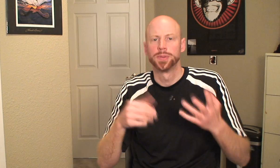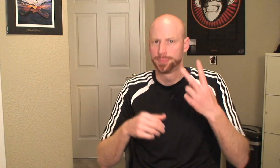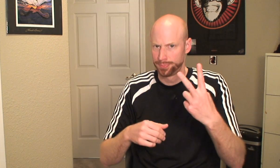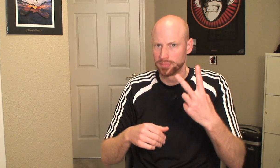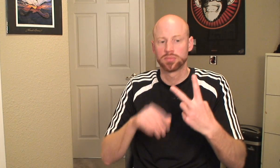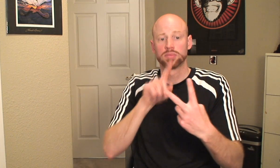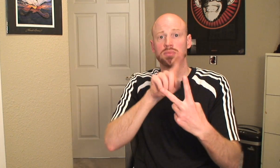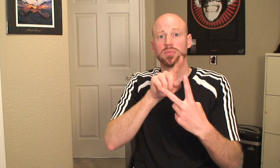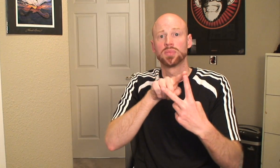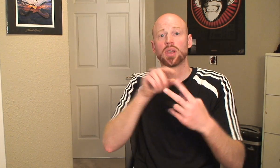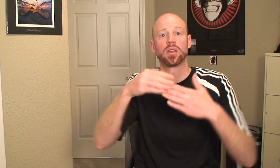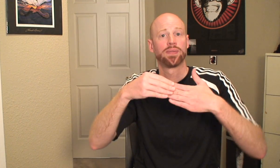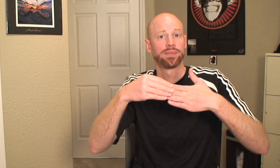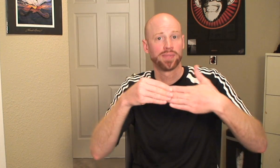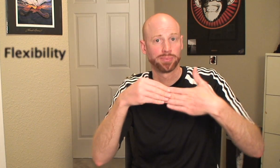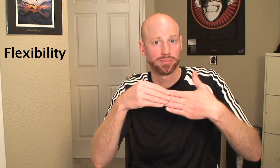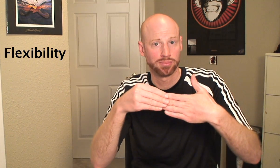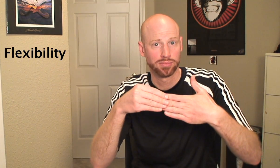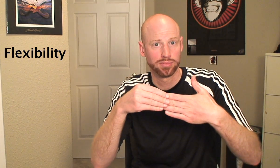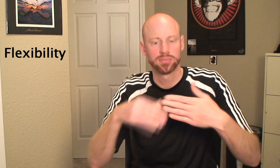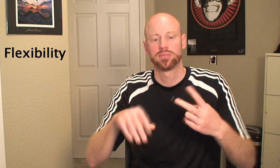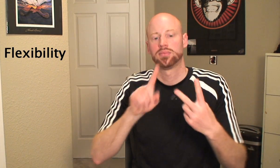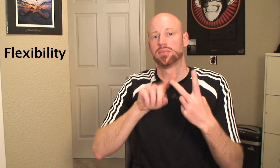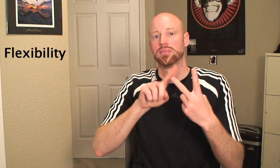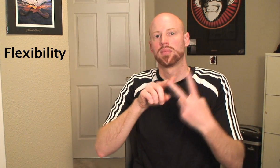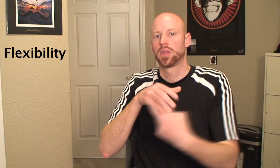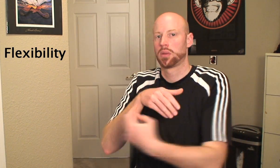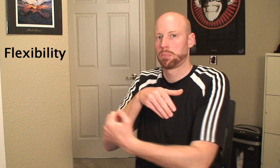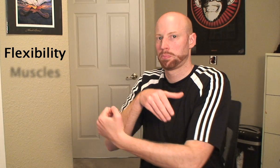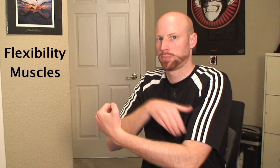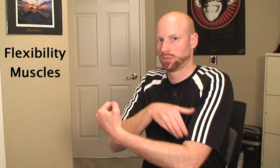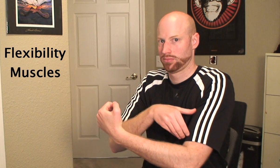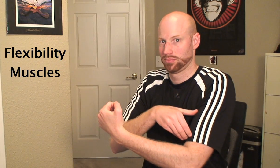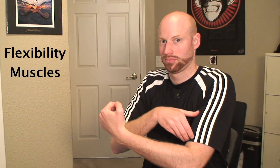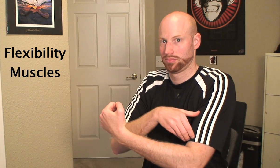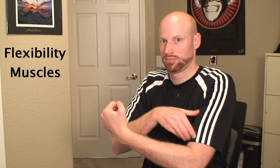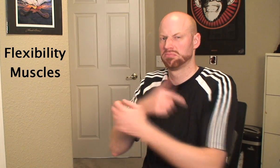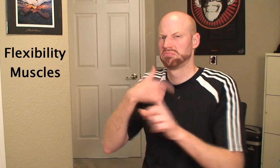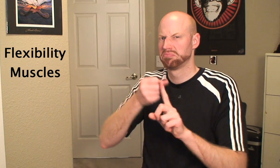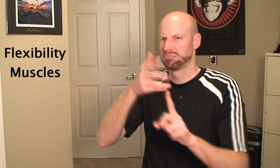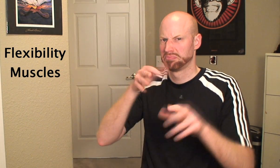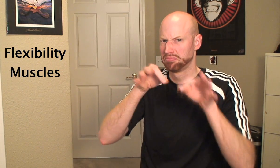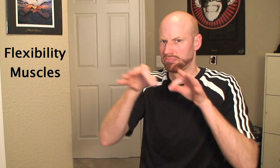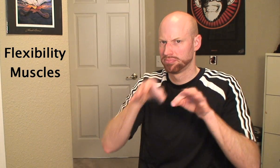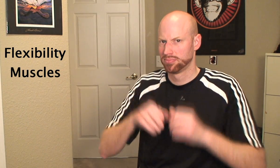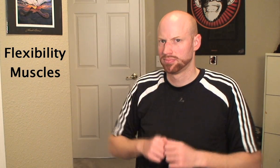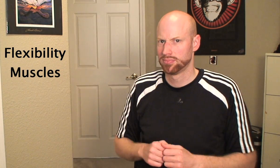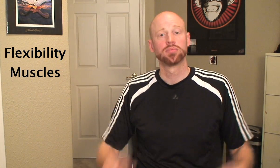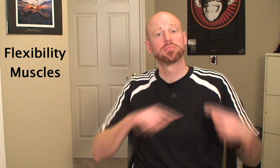At least two: One related to flexibility, the other to muscles. Allow me to explain.